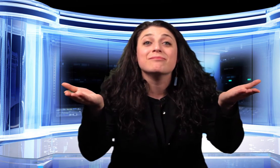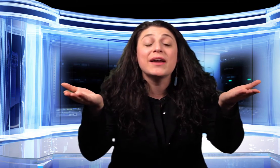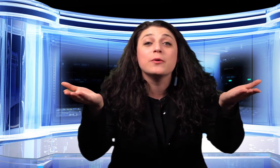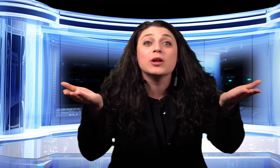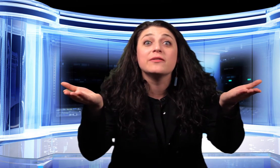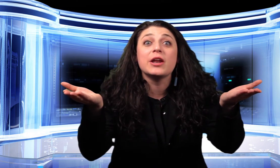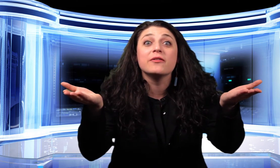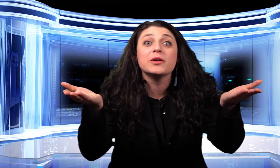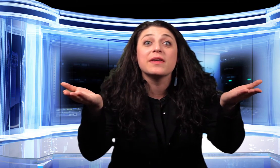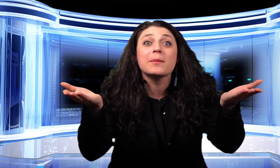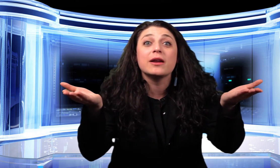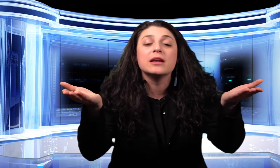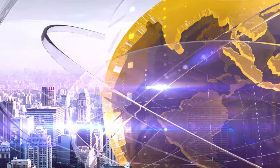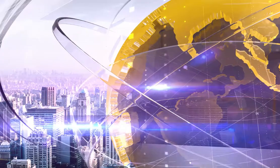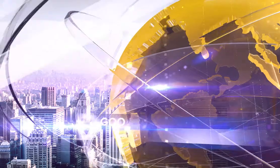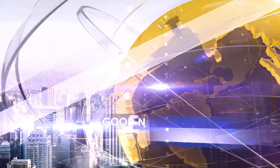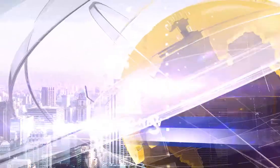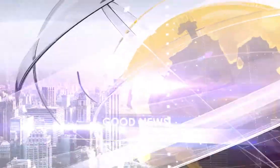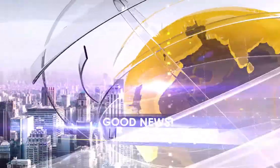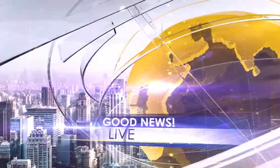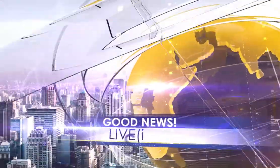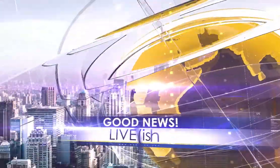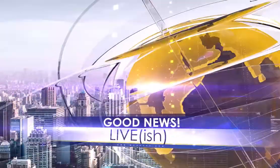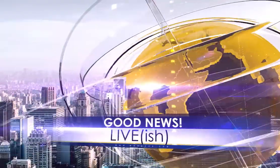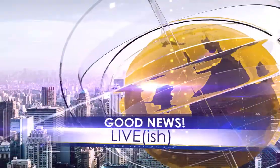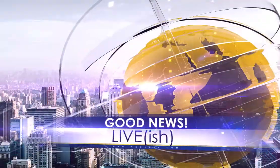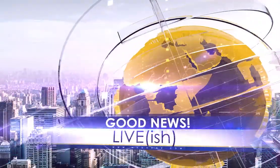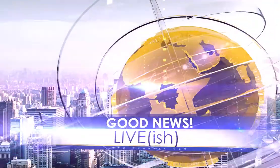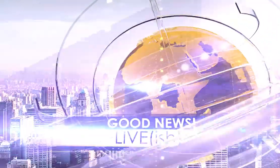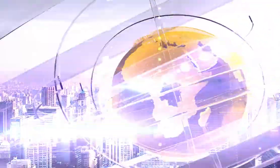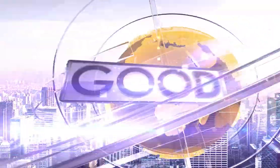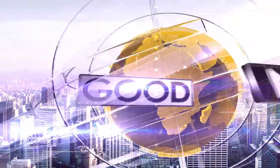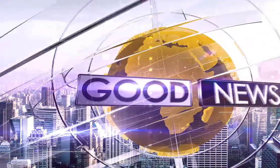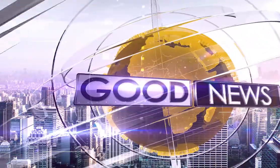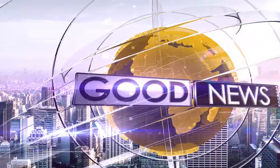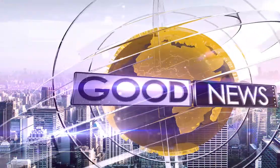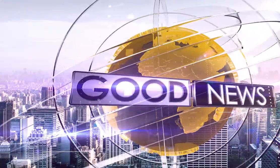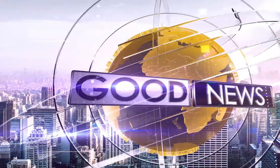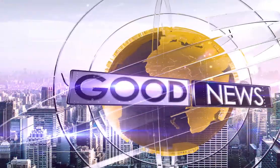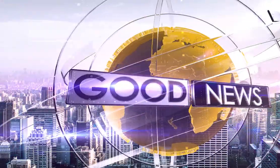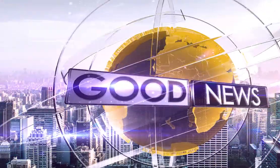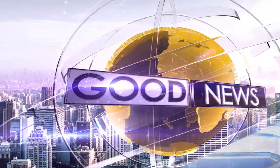Right, we all live in an oven when you think about it.